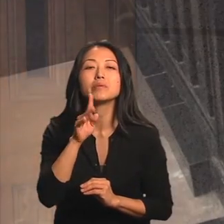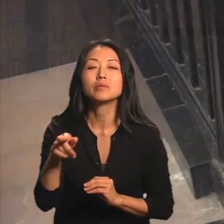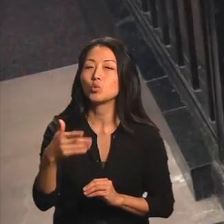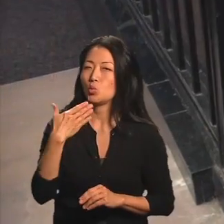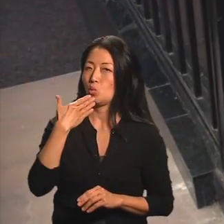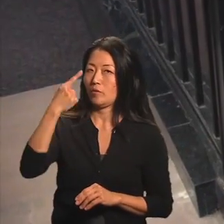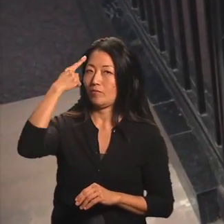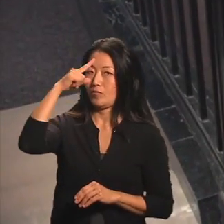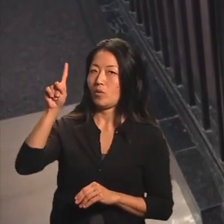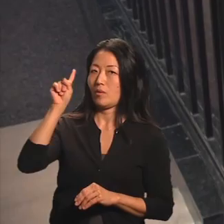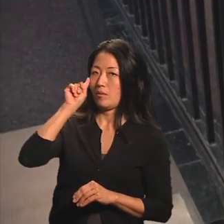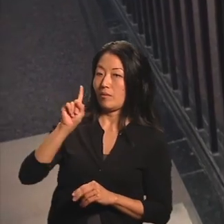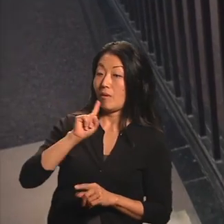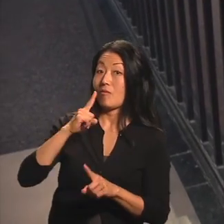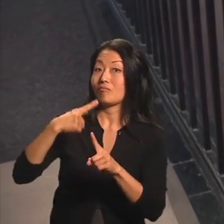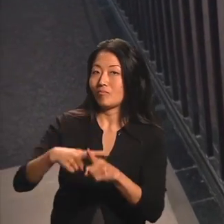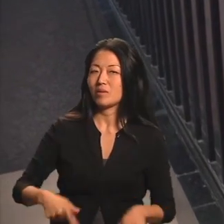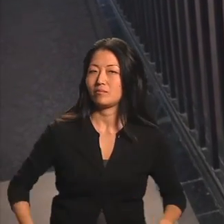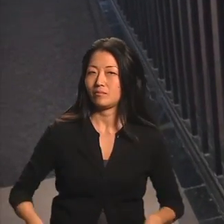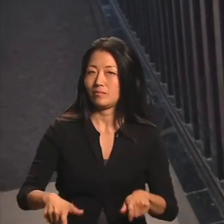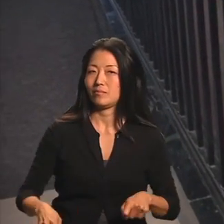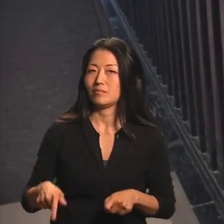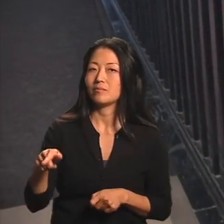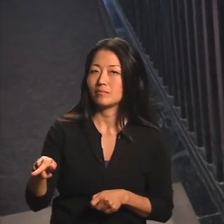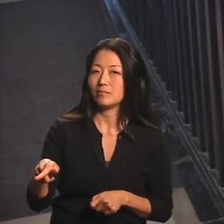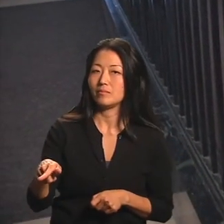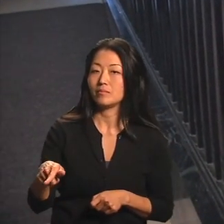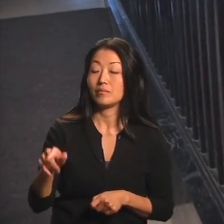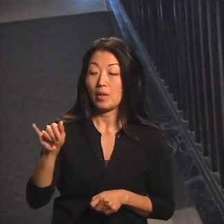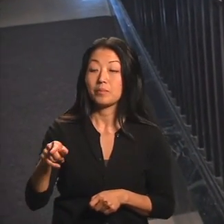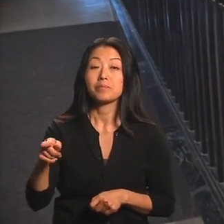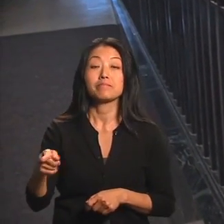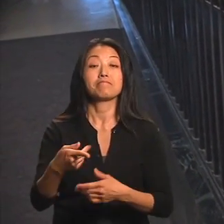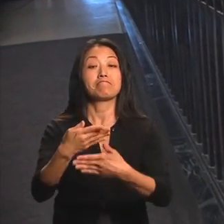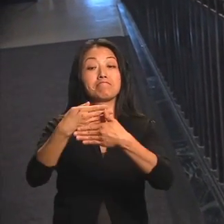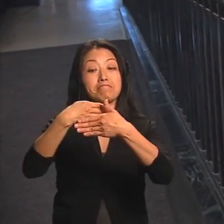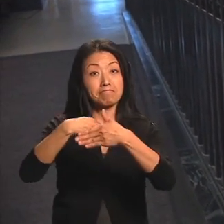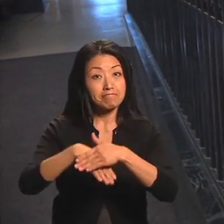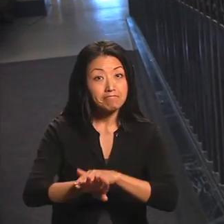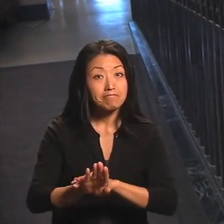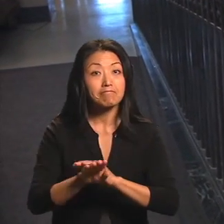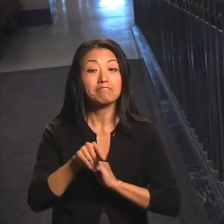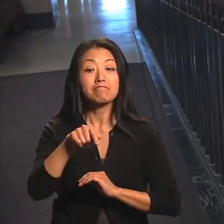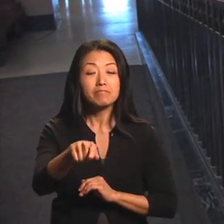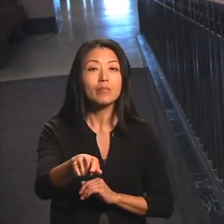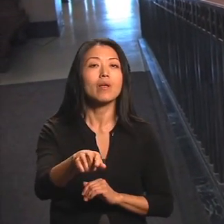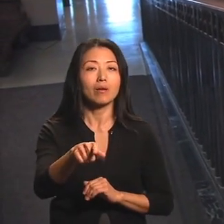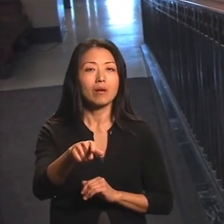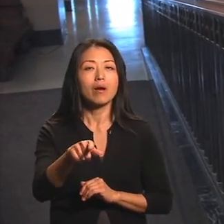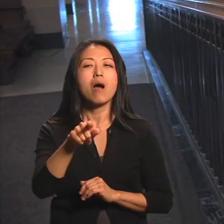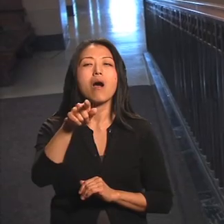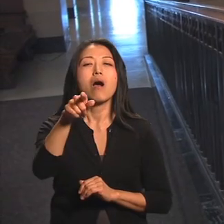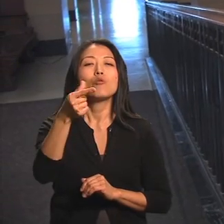and a ramp leading to the Ground Floor level of the Capitol building.